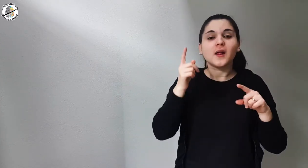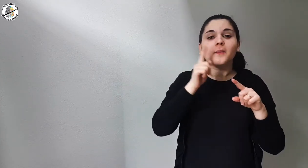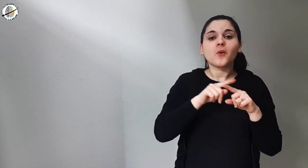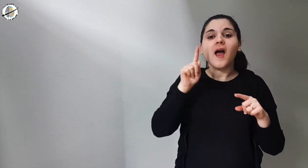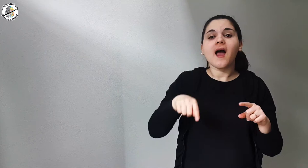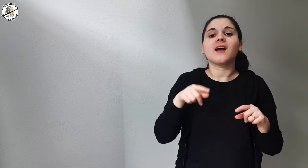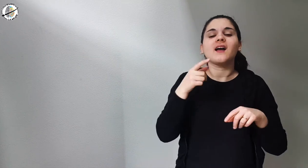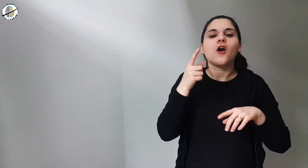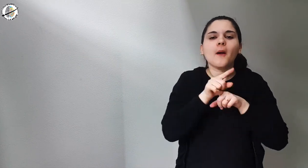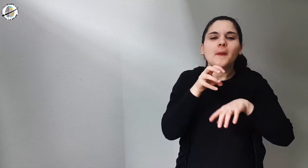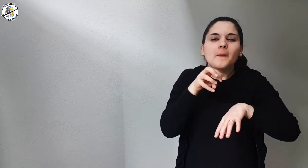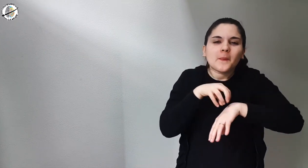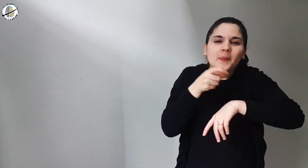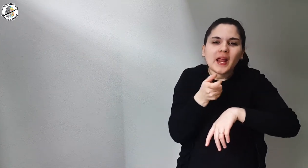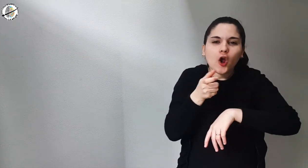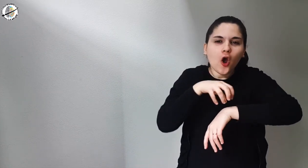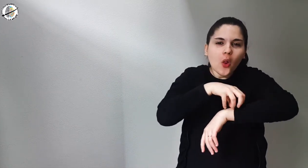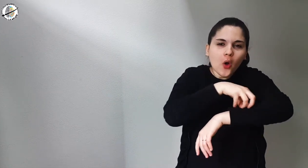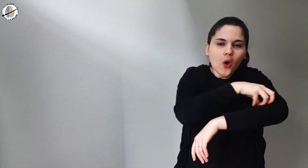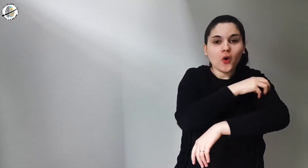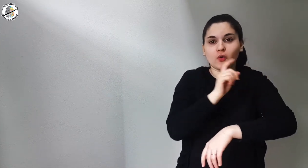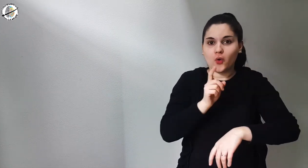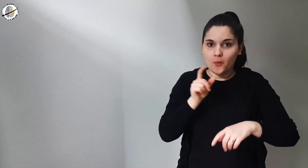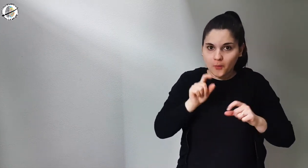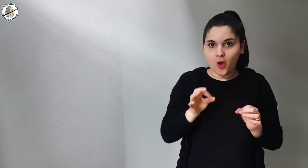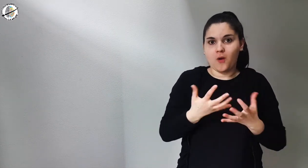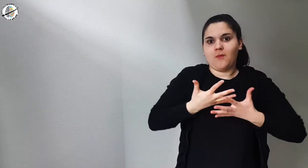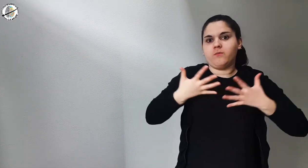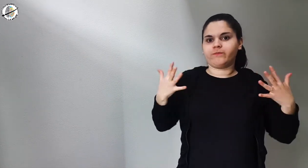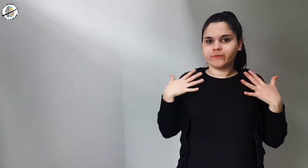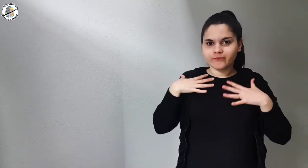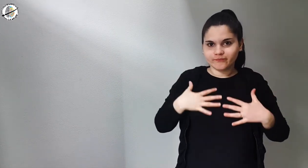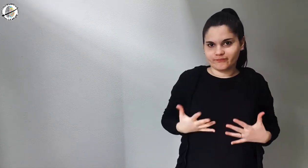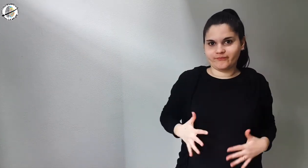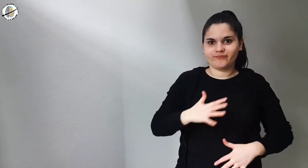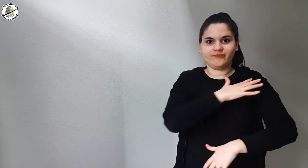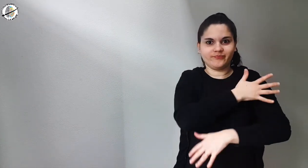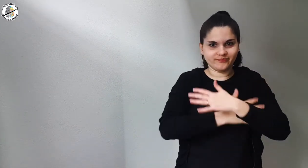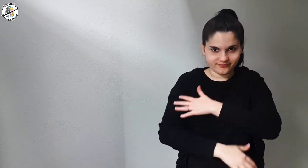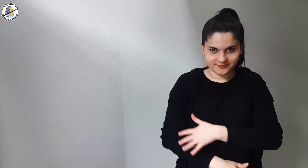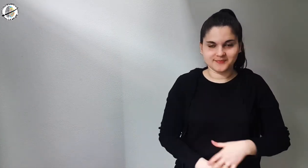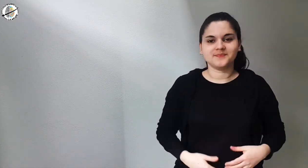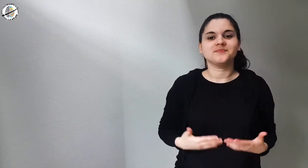they are not small but large on the body.